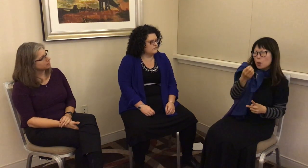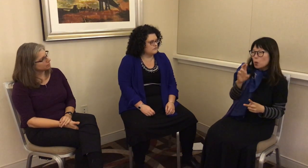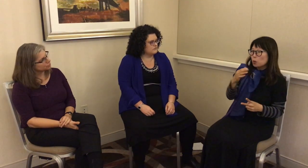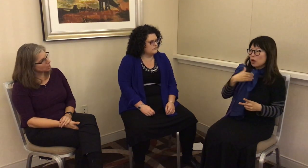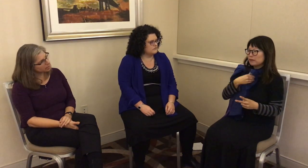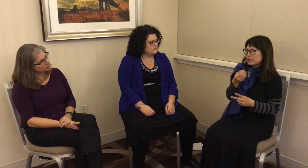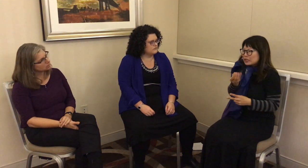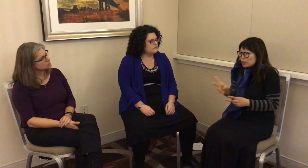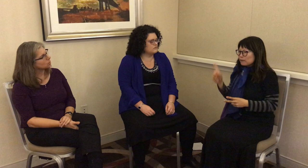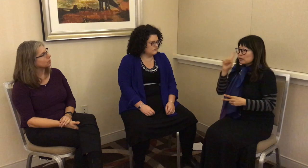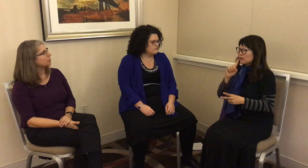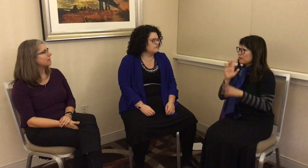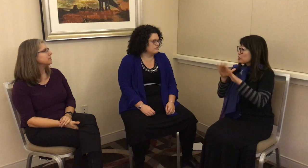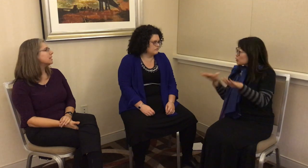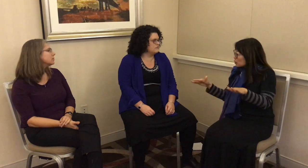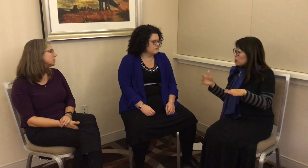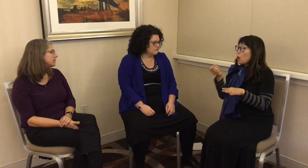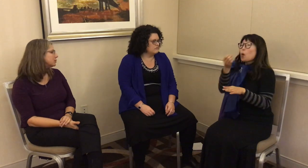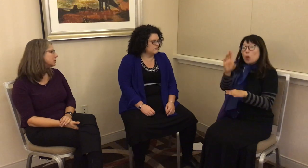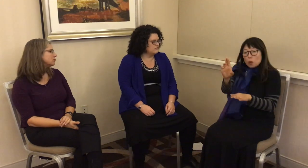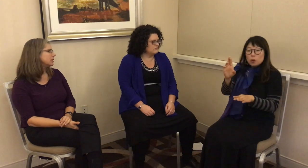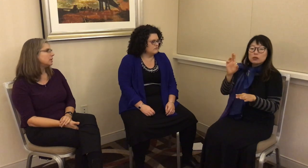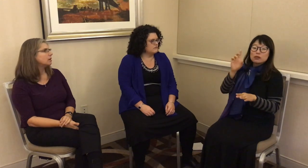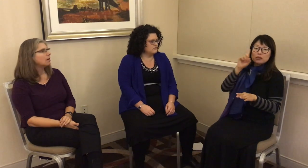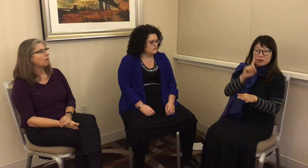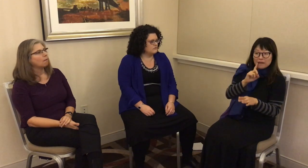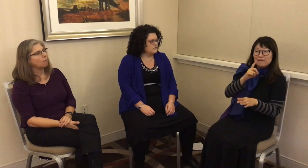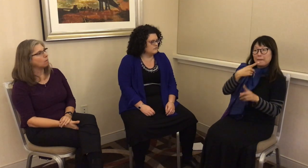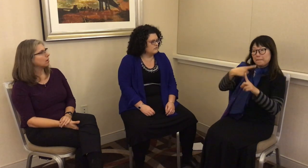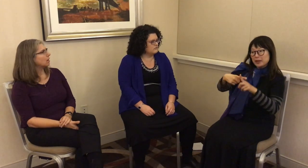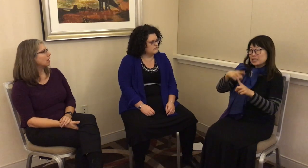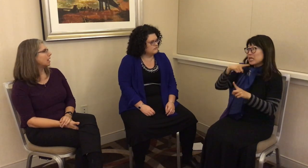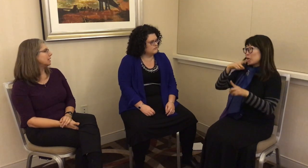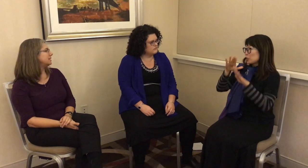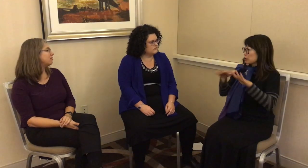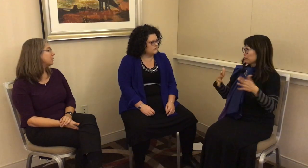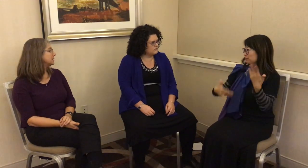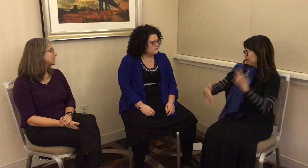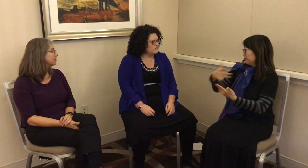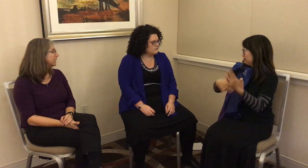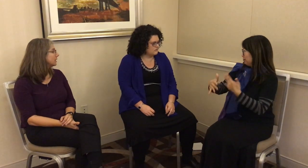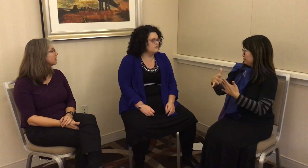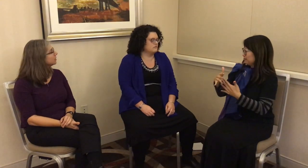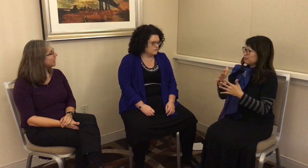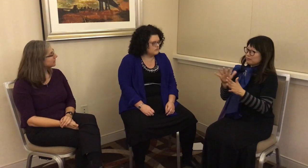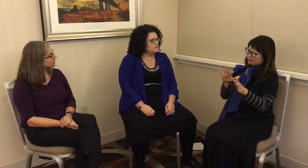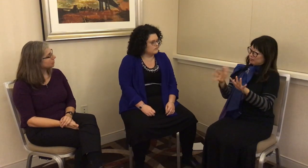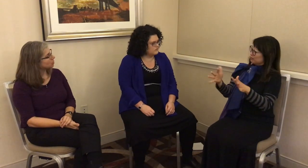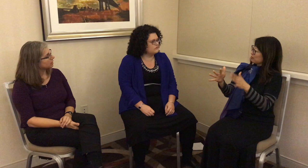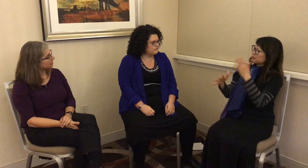one deaf child, or you have several deaf children, or deaf plus hearing interacting with one